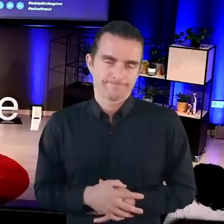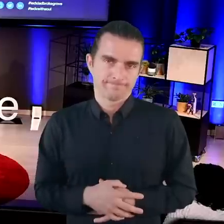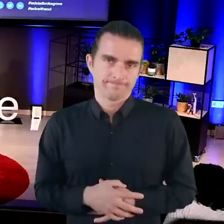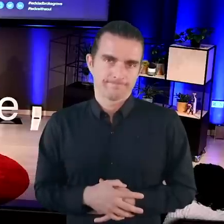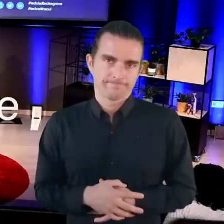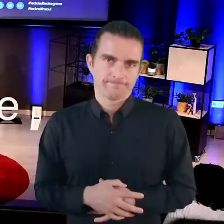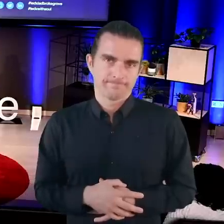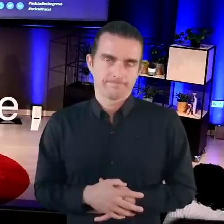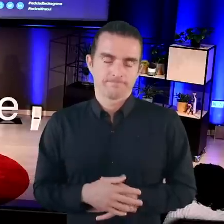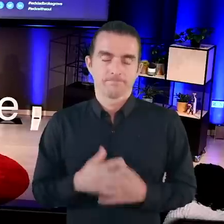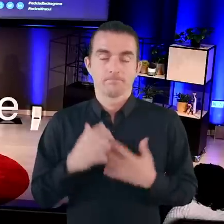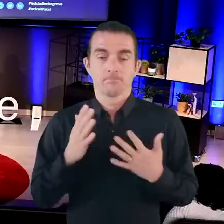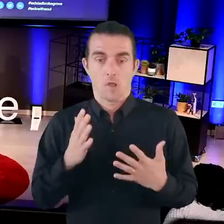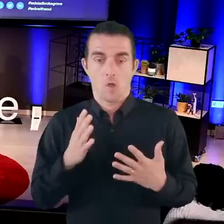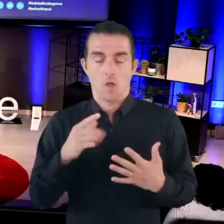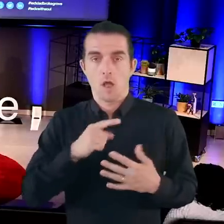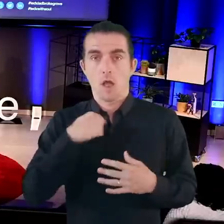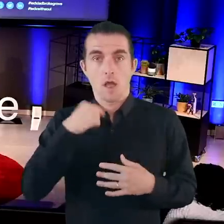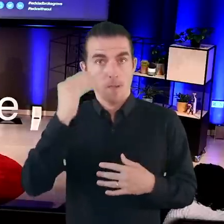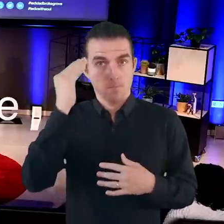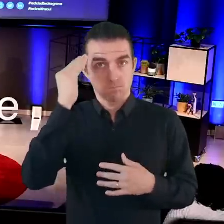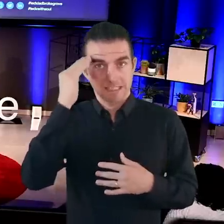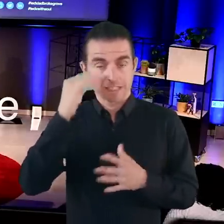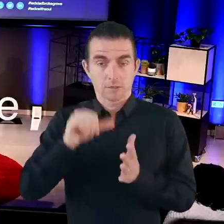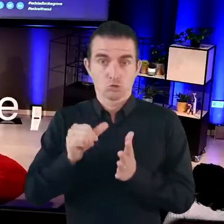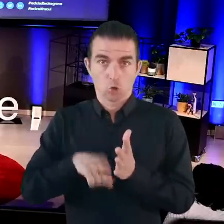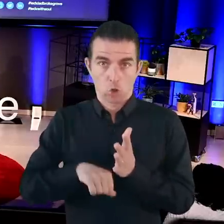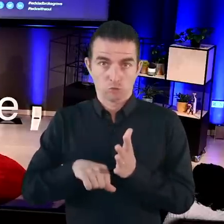And so, we have the brain surgery.